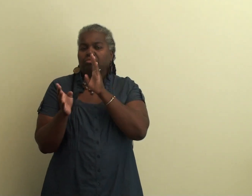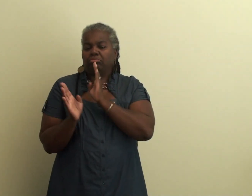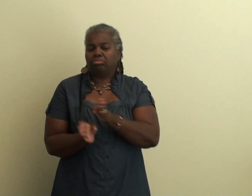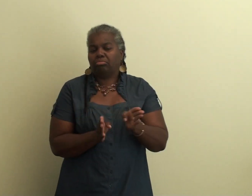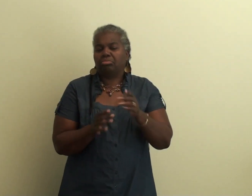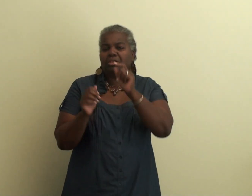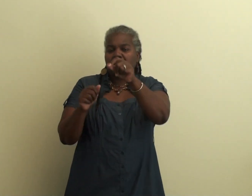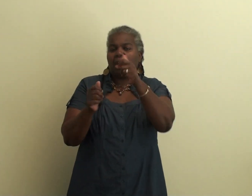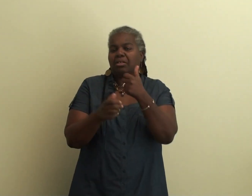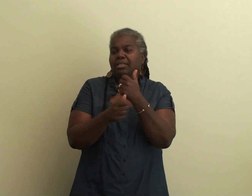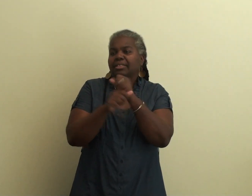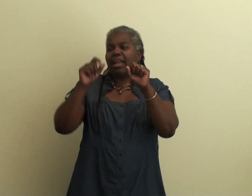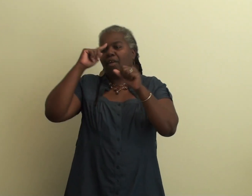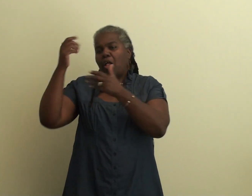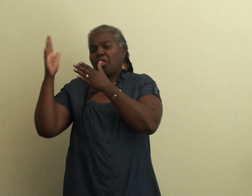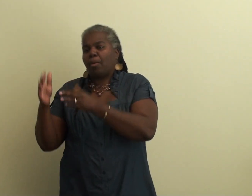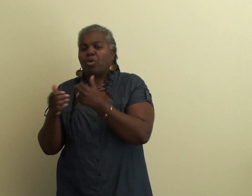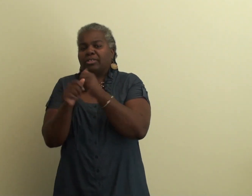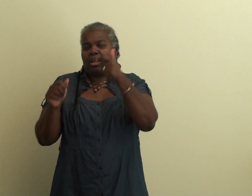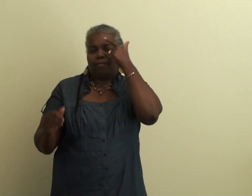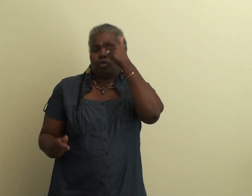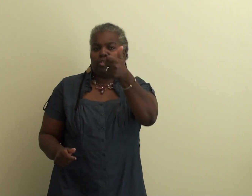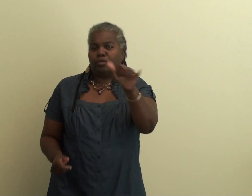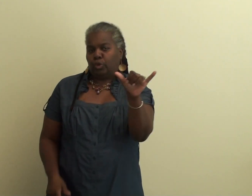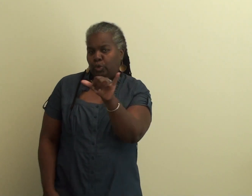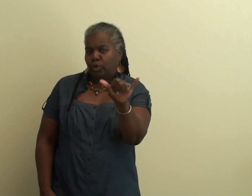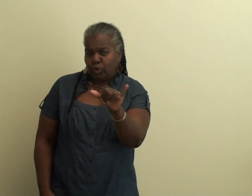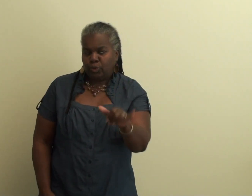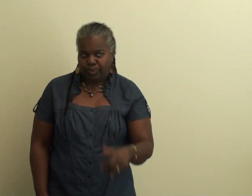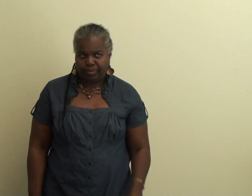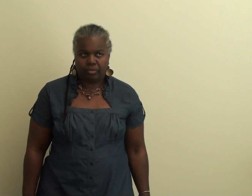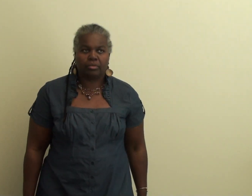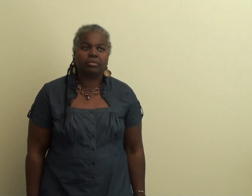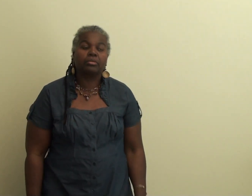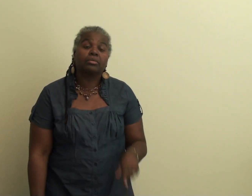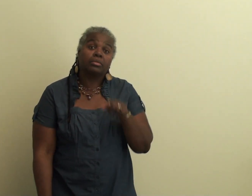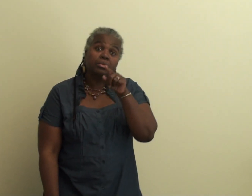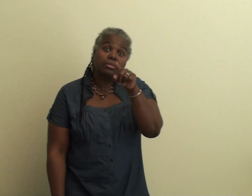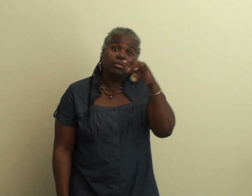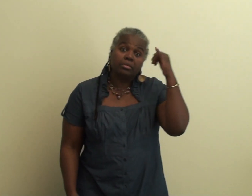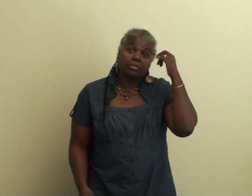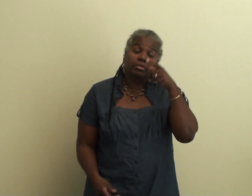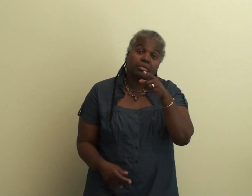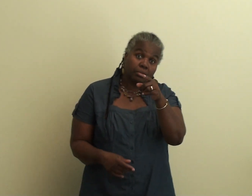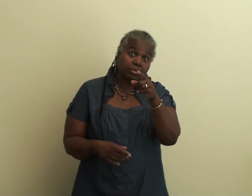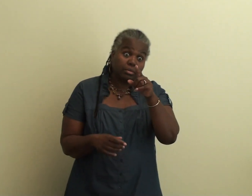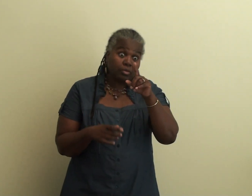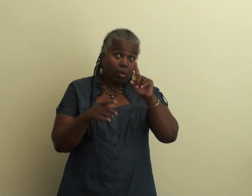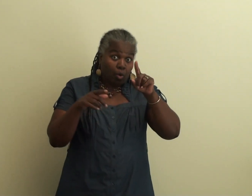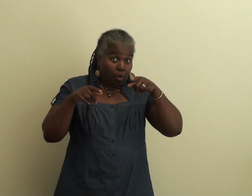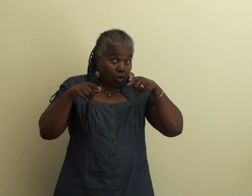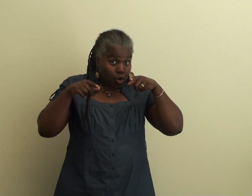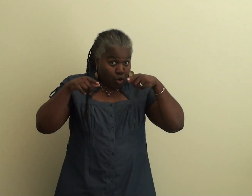So I'd like to go over some tips that can help you prepare to be safe for yourself and